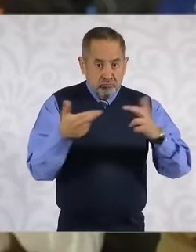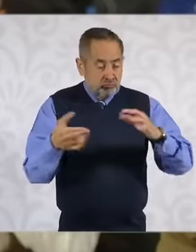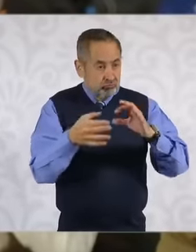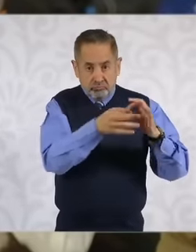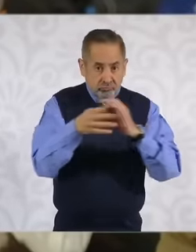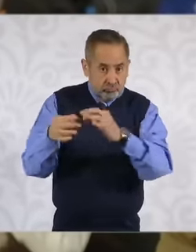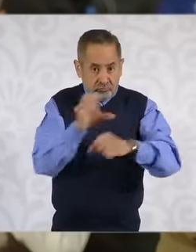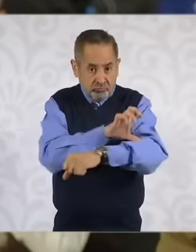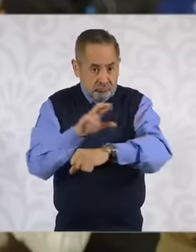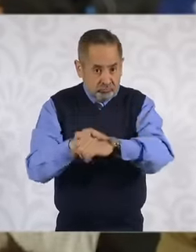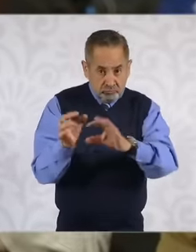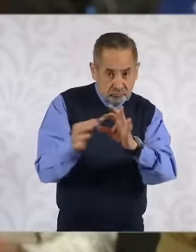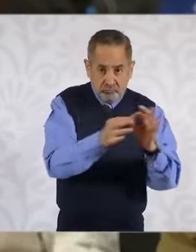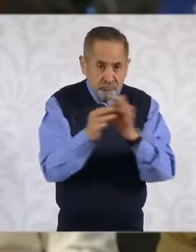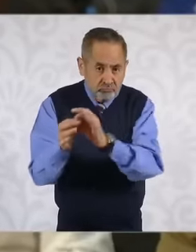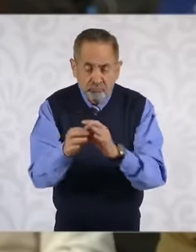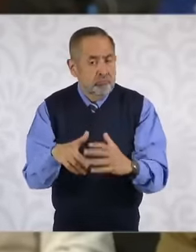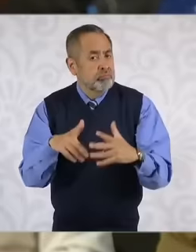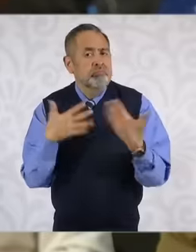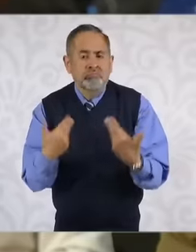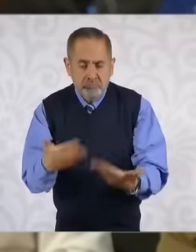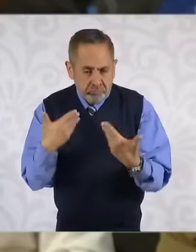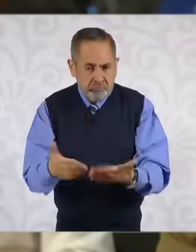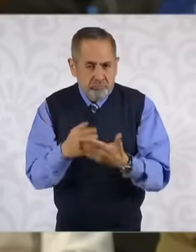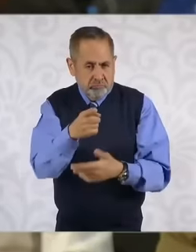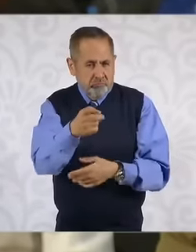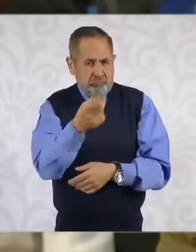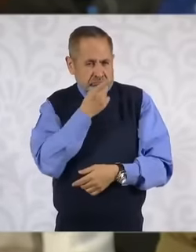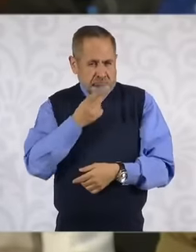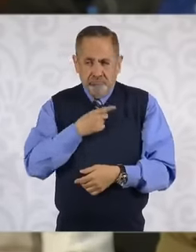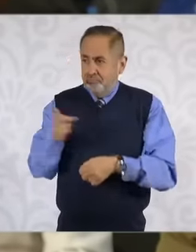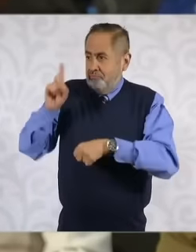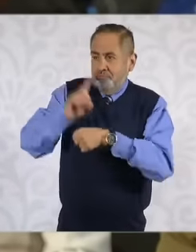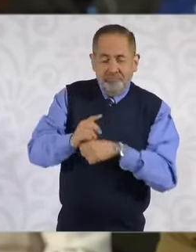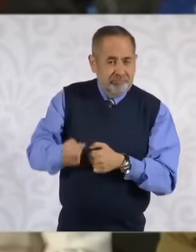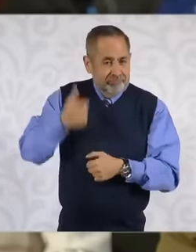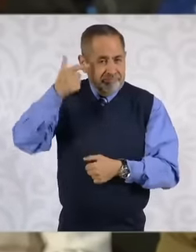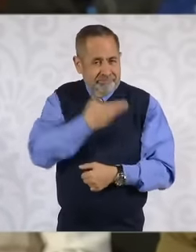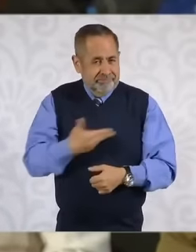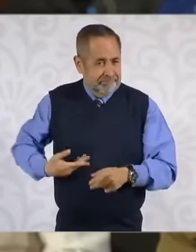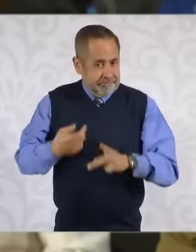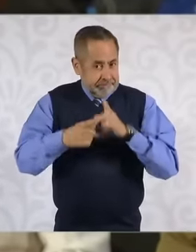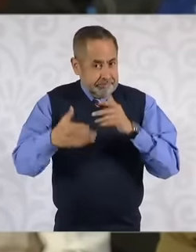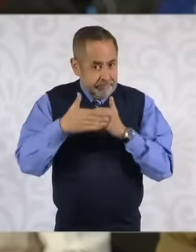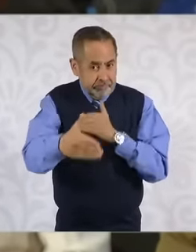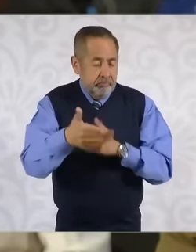you have shared since day 1, I hope that this coordination also exists to be able to